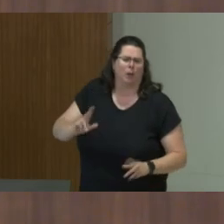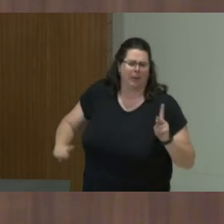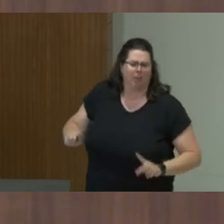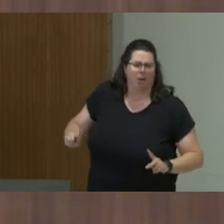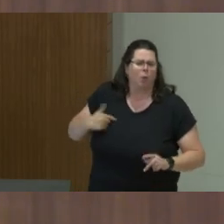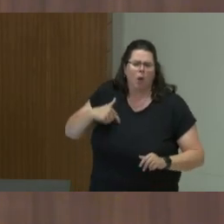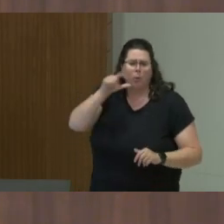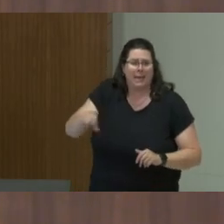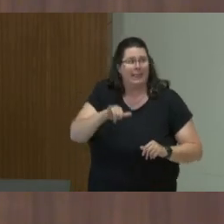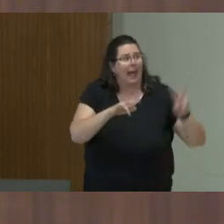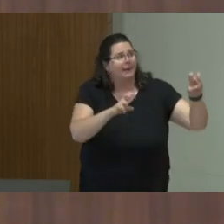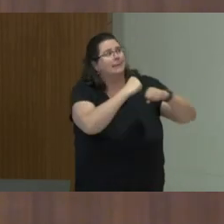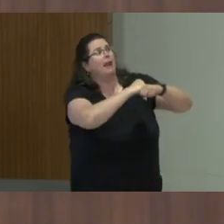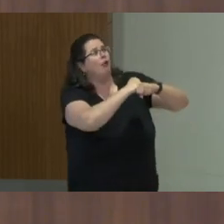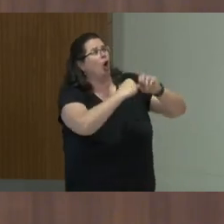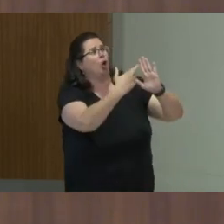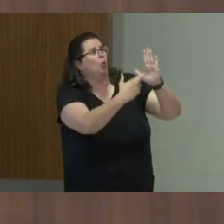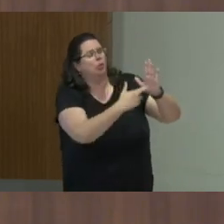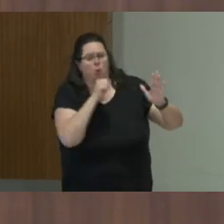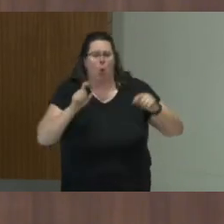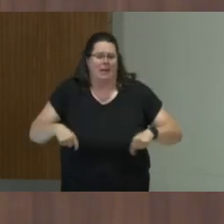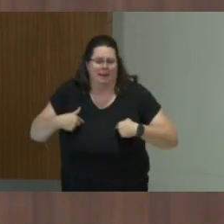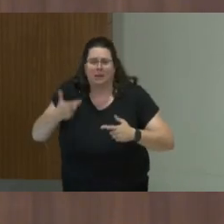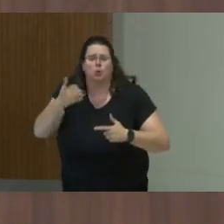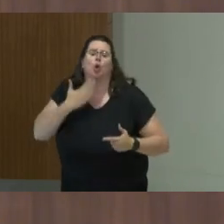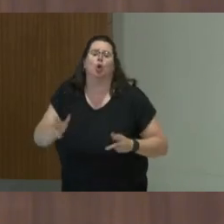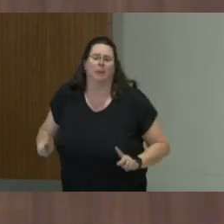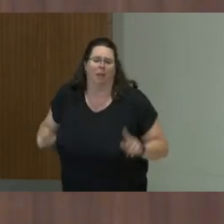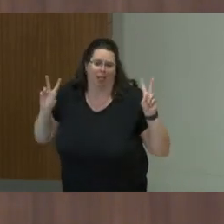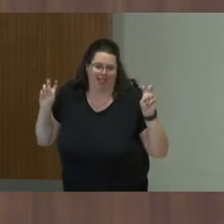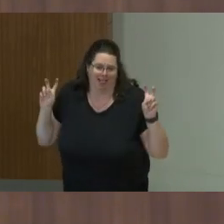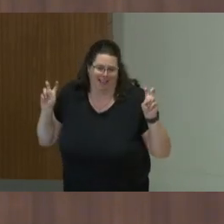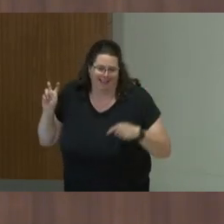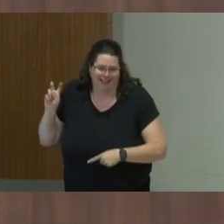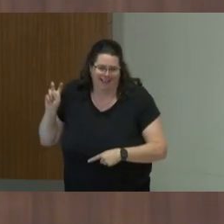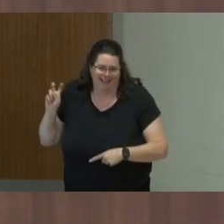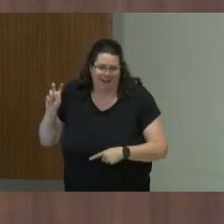So in terms of what we should be doing, I think we are doing what we are learning